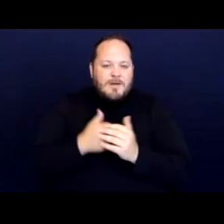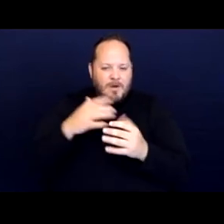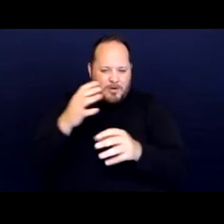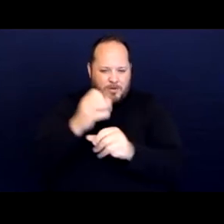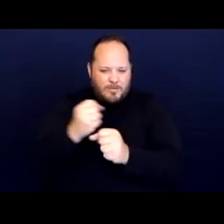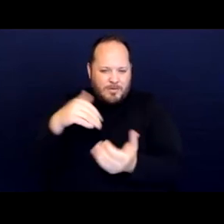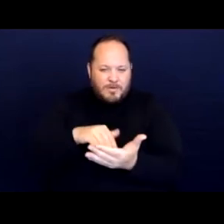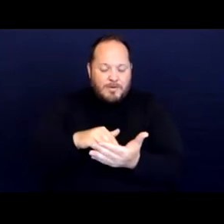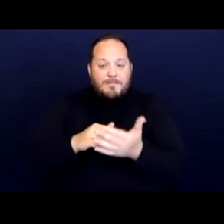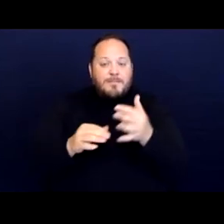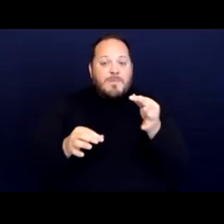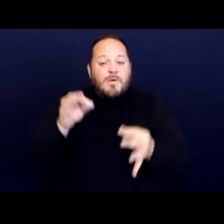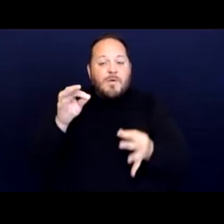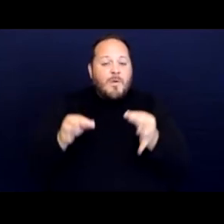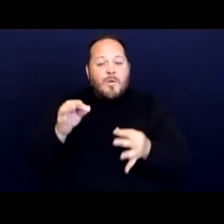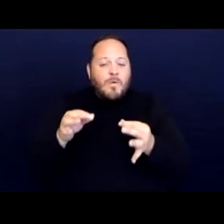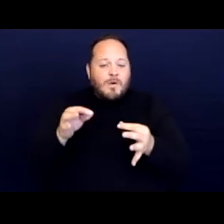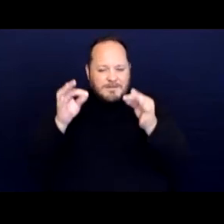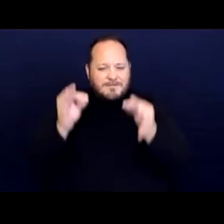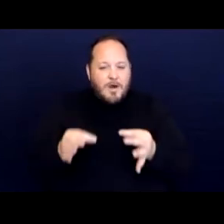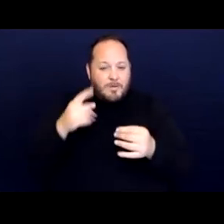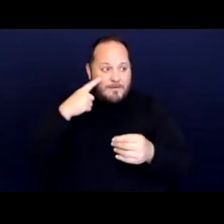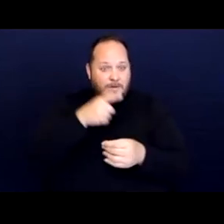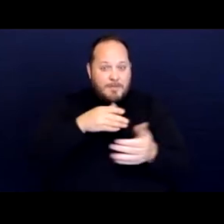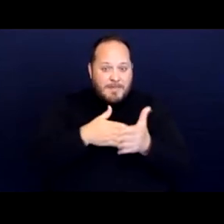for the plaintiffs on the city's motion to dismiss